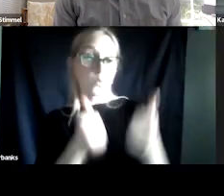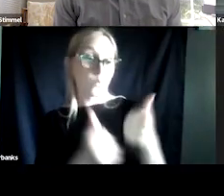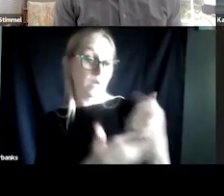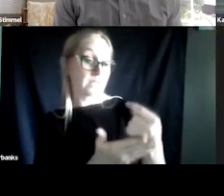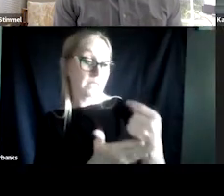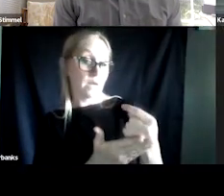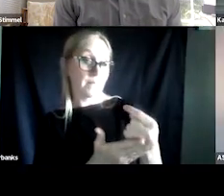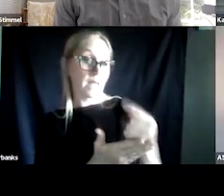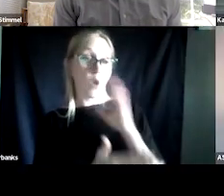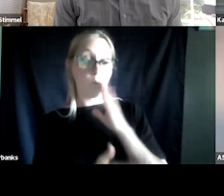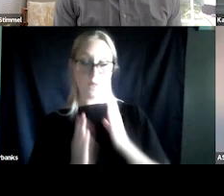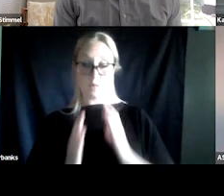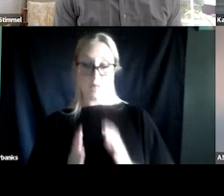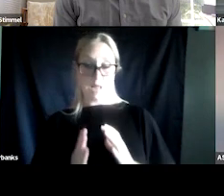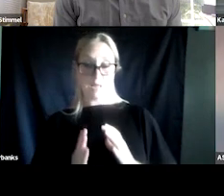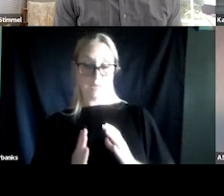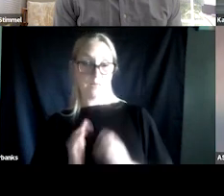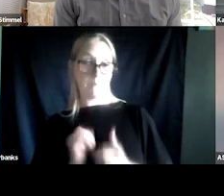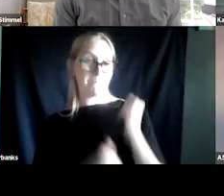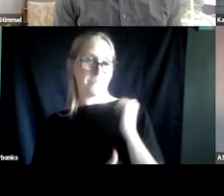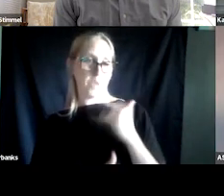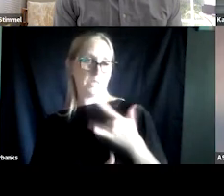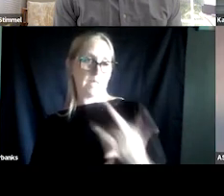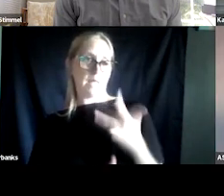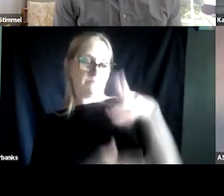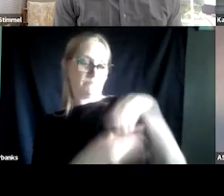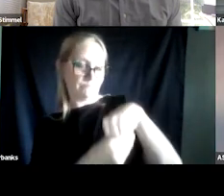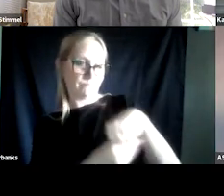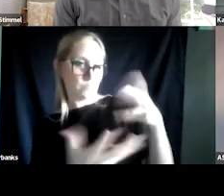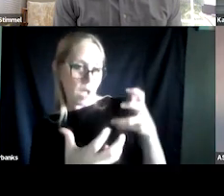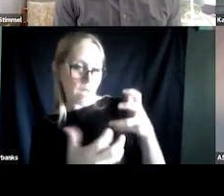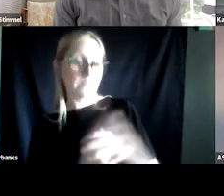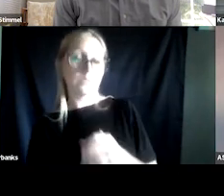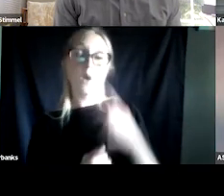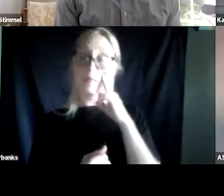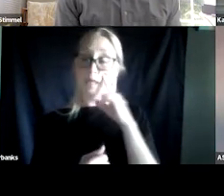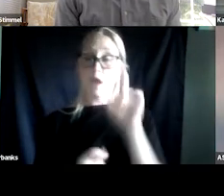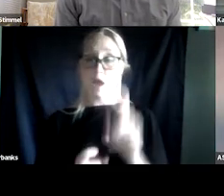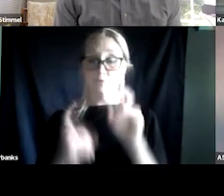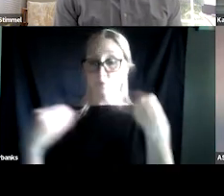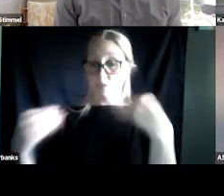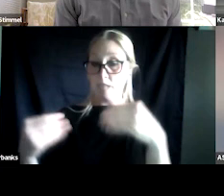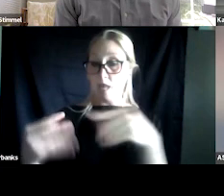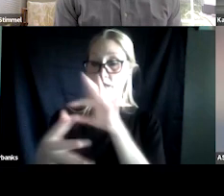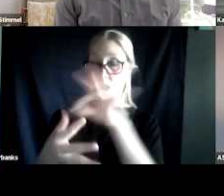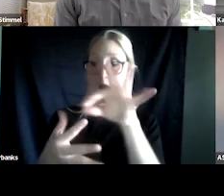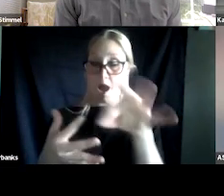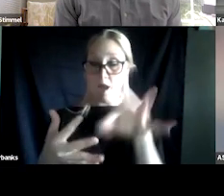will the client be most likely to engage in? So I do think about it as selling them the options, not selling them an option.